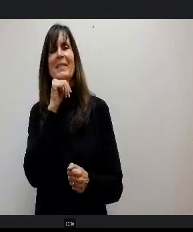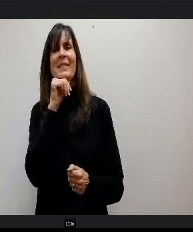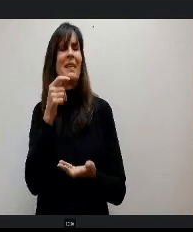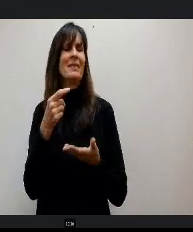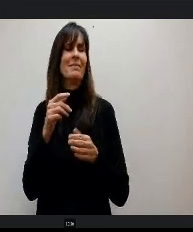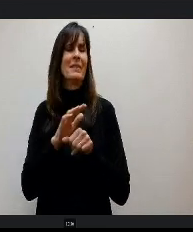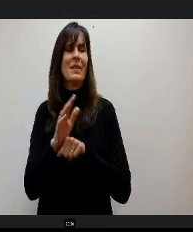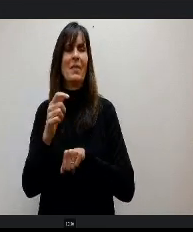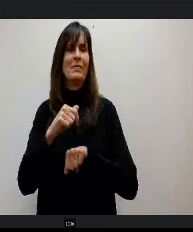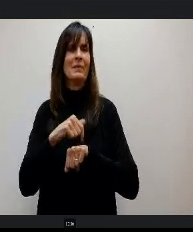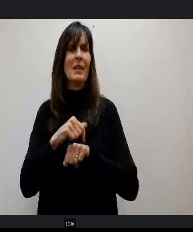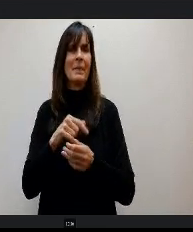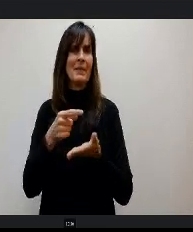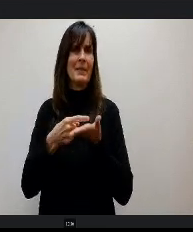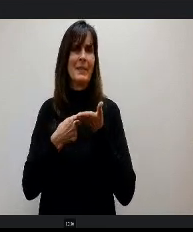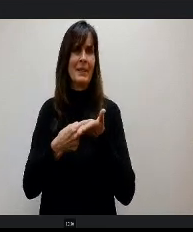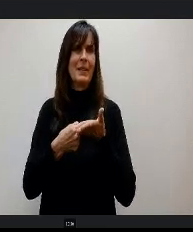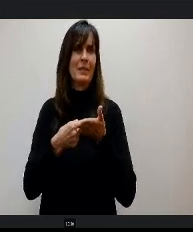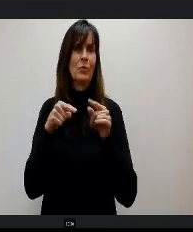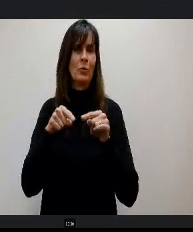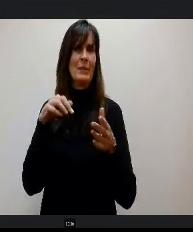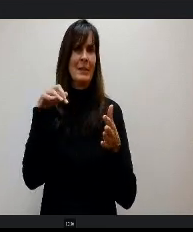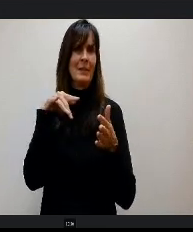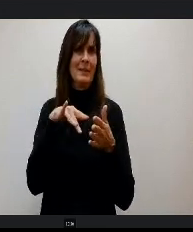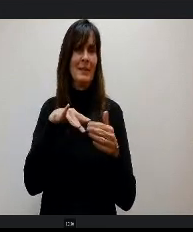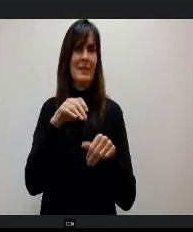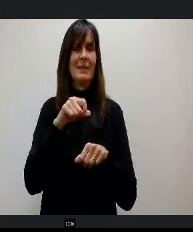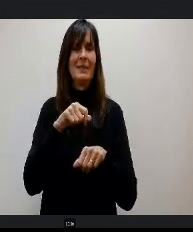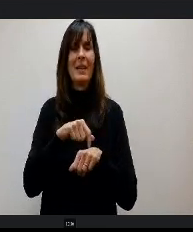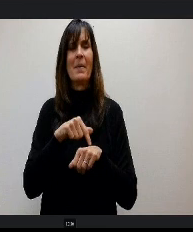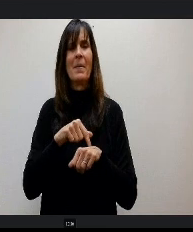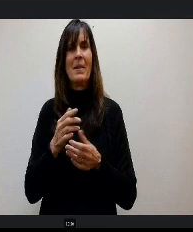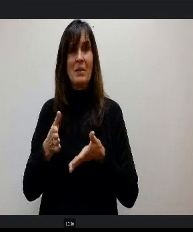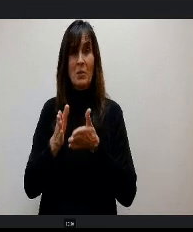session. So again we would ask for some of you to o consider some adjustments.